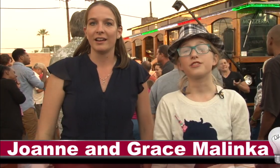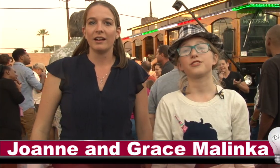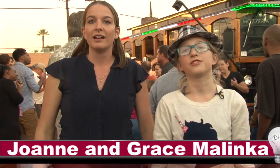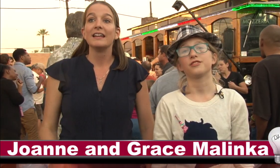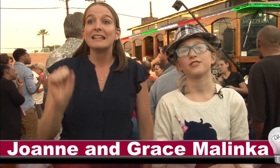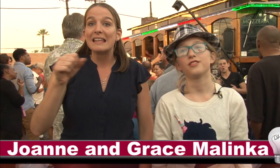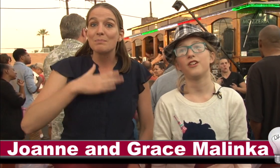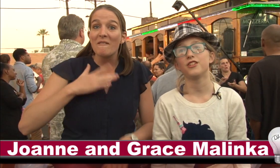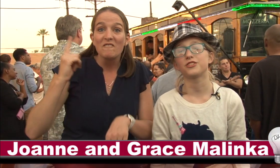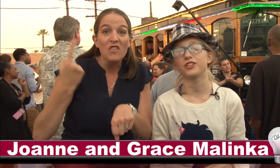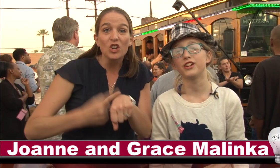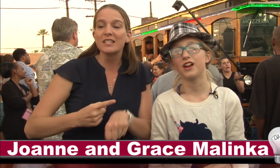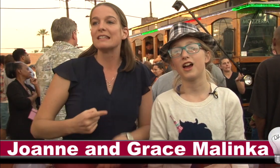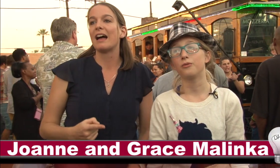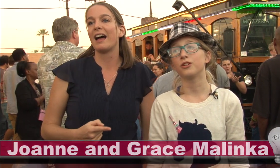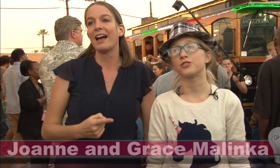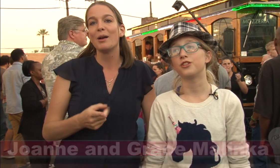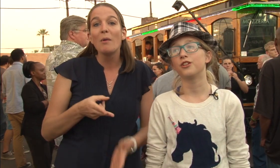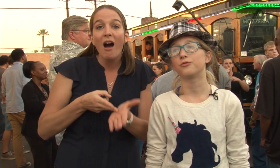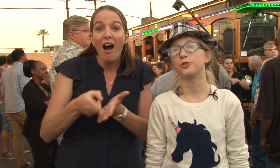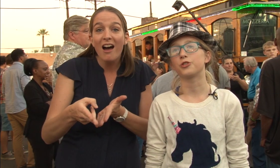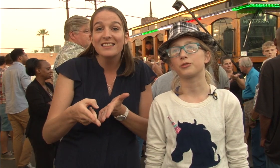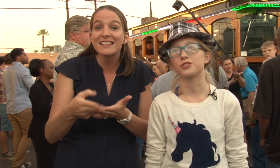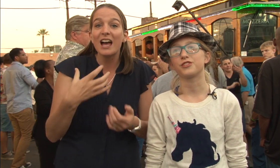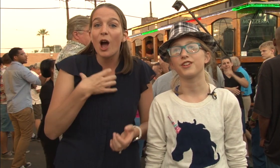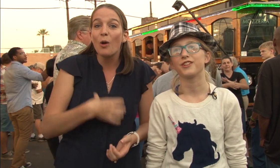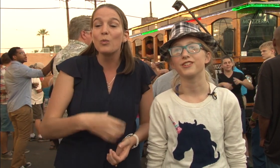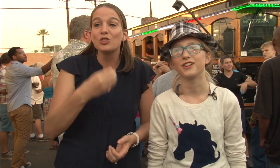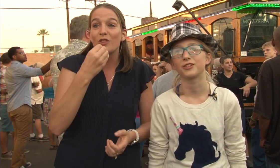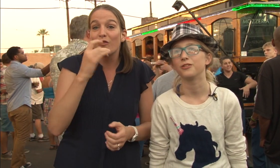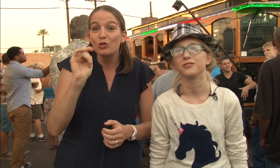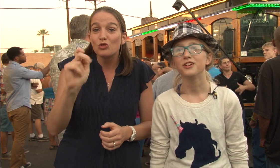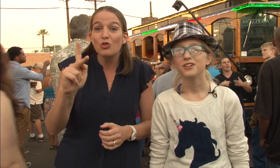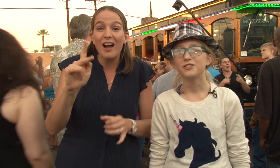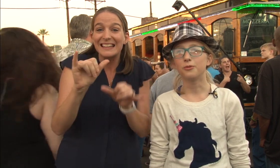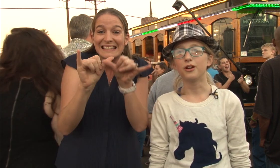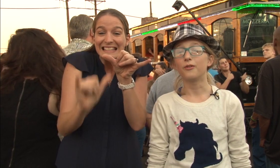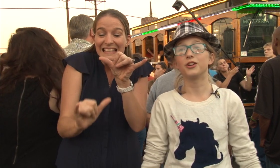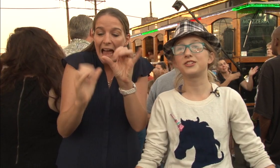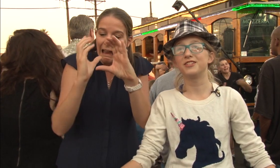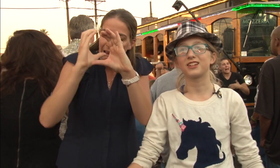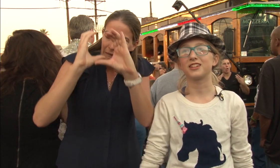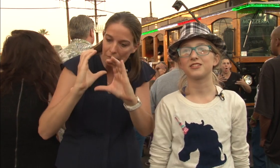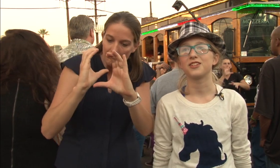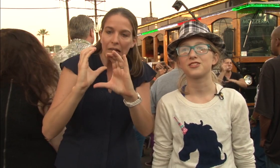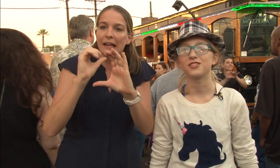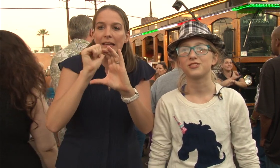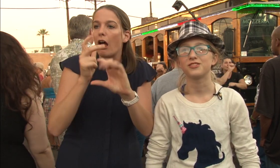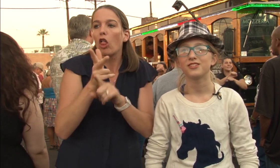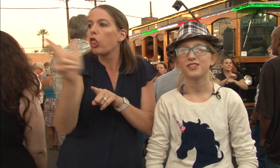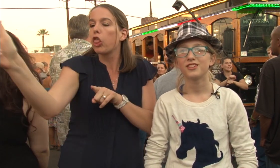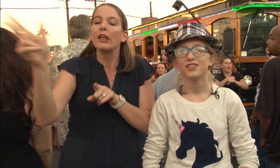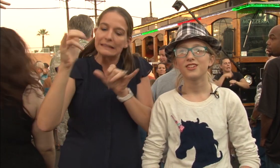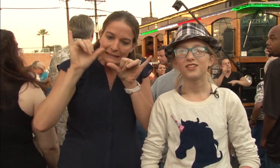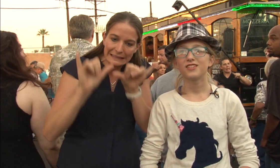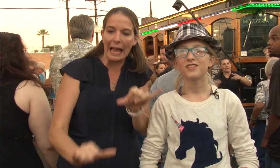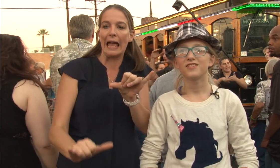Grace: Yes, honestly I wish the food truck would just stay here and not go to where ever its next destination is.